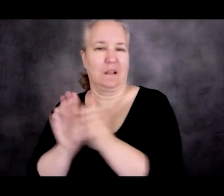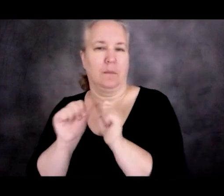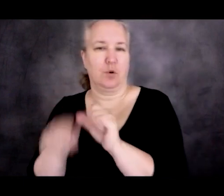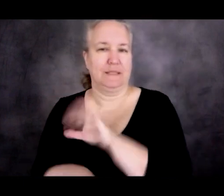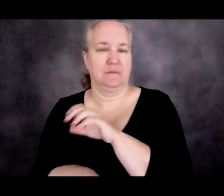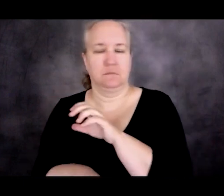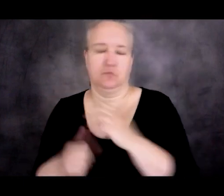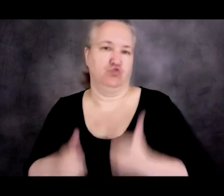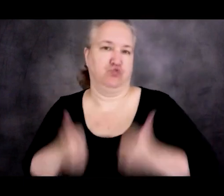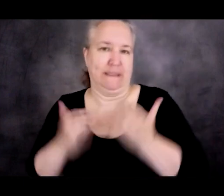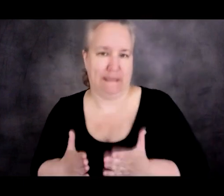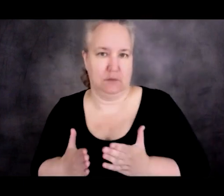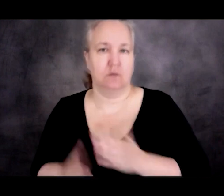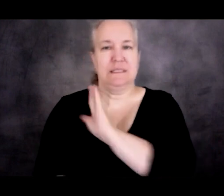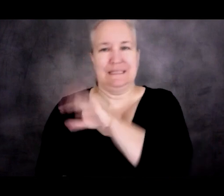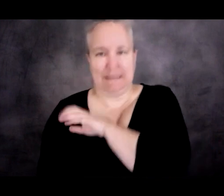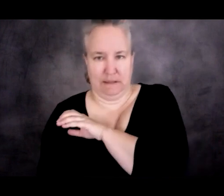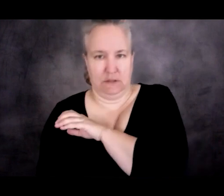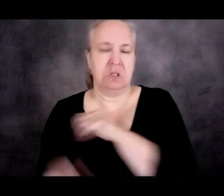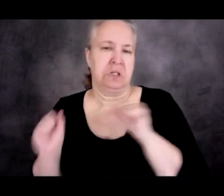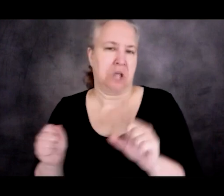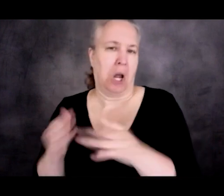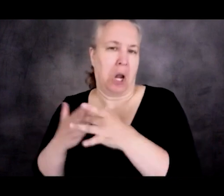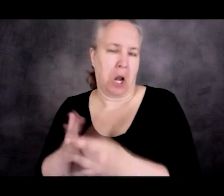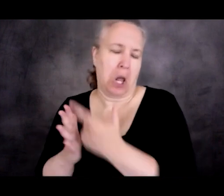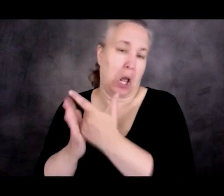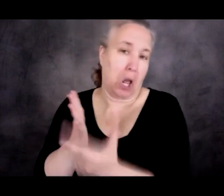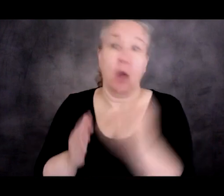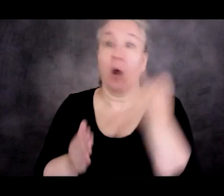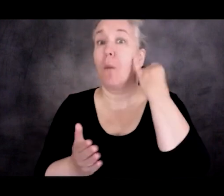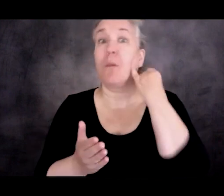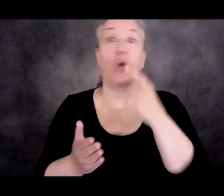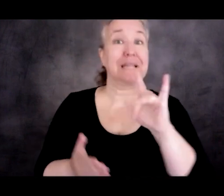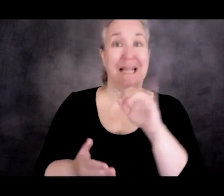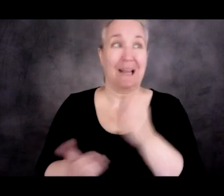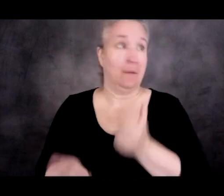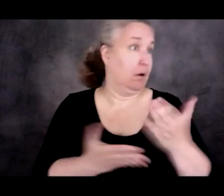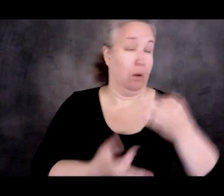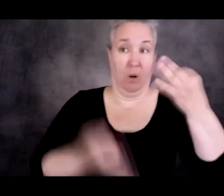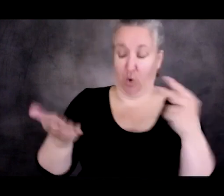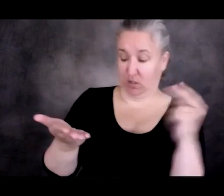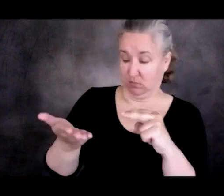But if your claim were denied, then you would be deported.